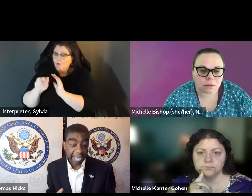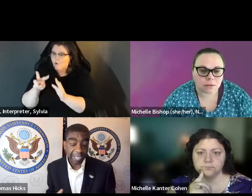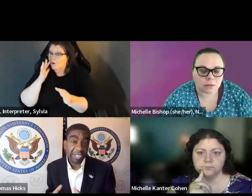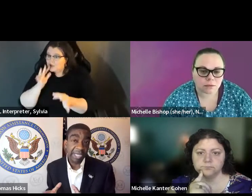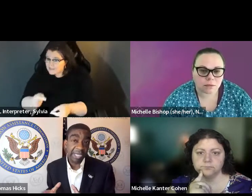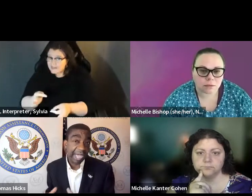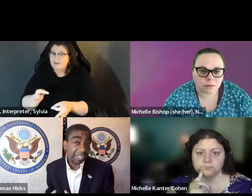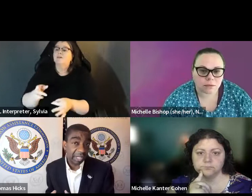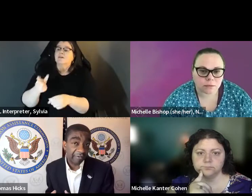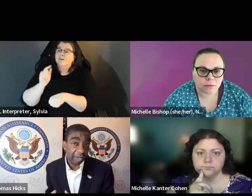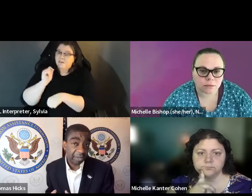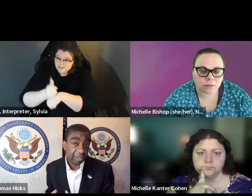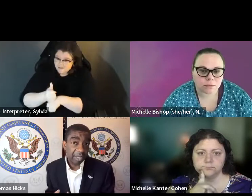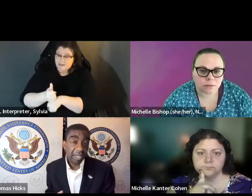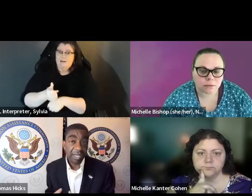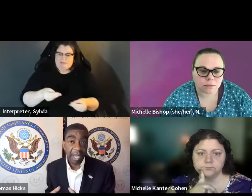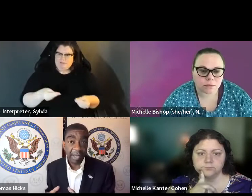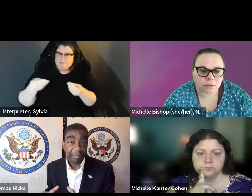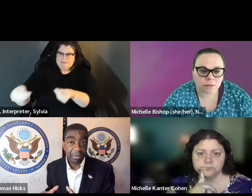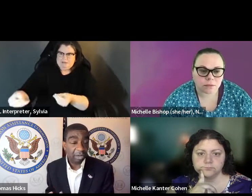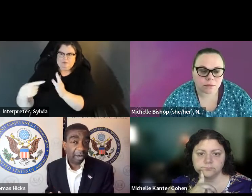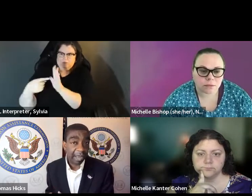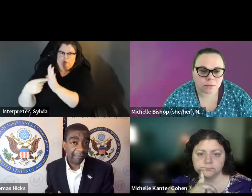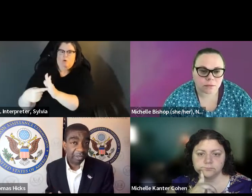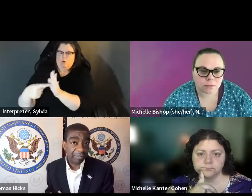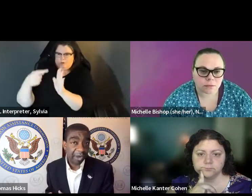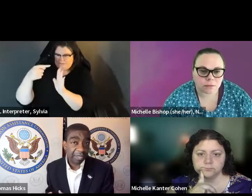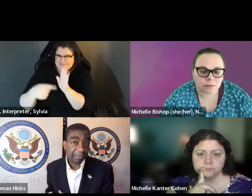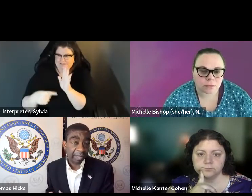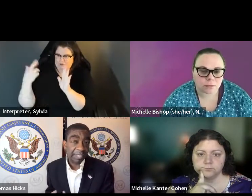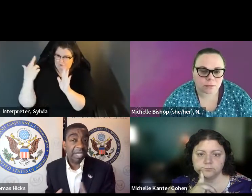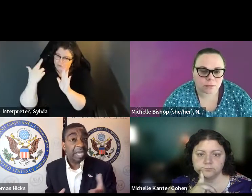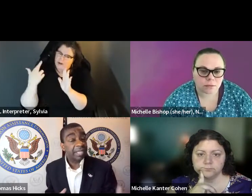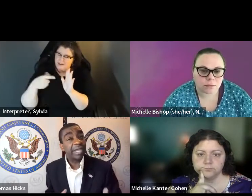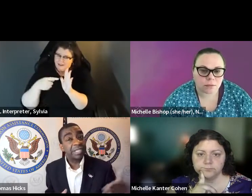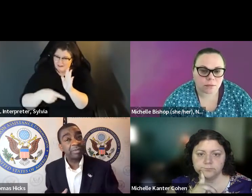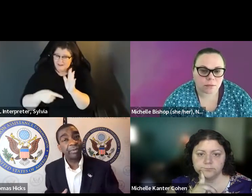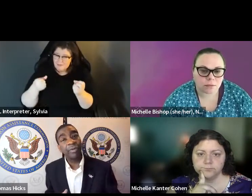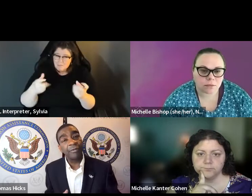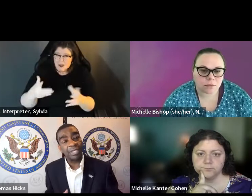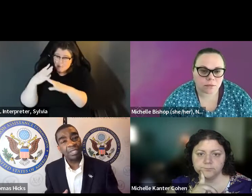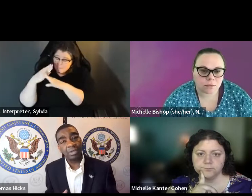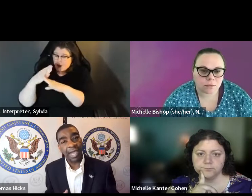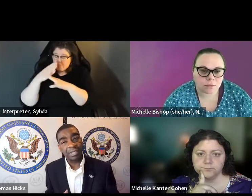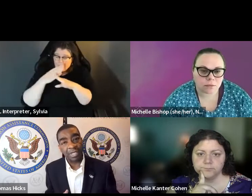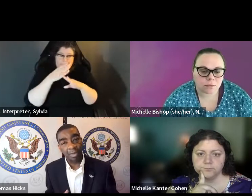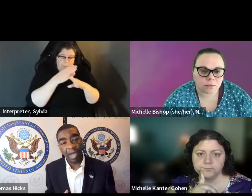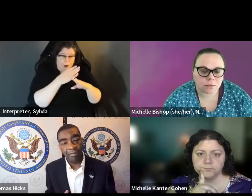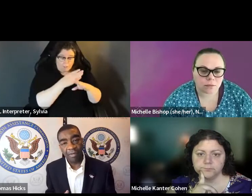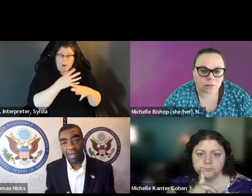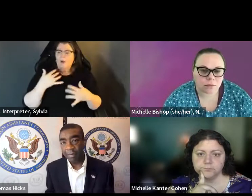say, how, can we improve the process. How do we ensure the those who have problems actually casting their vote no How do we ensure that those who have problems actually casting their vote No longer have those barriers in place?